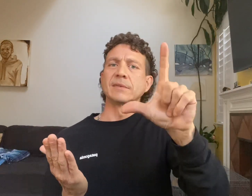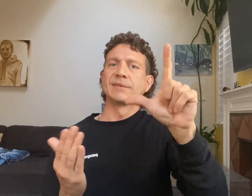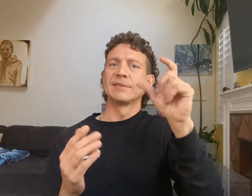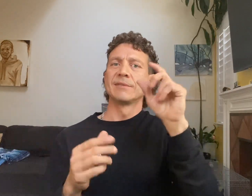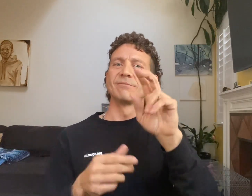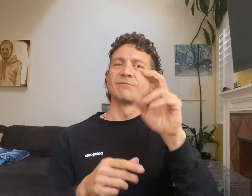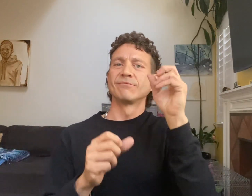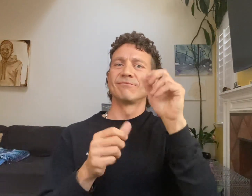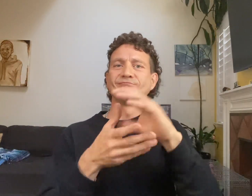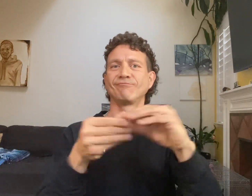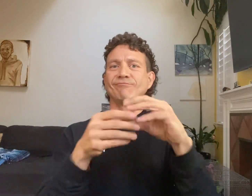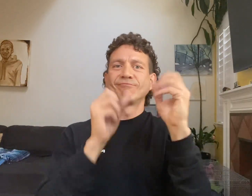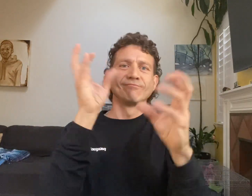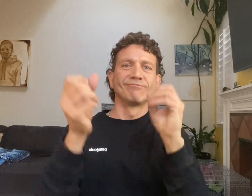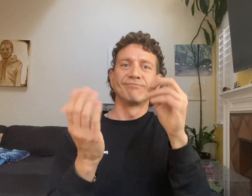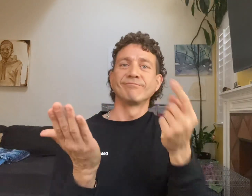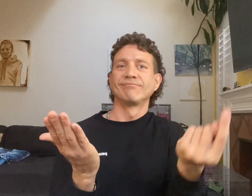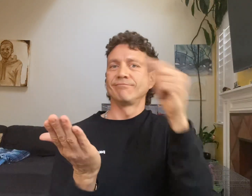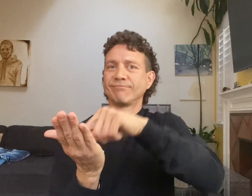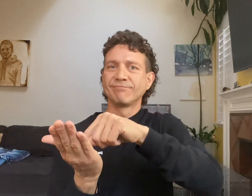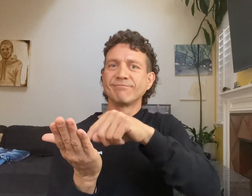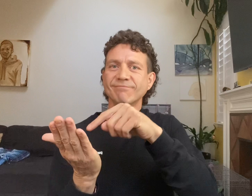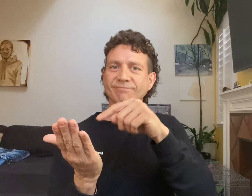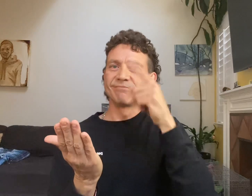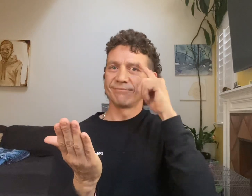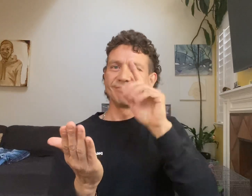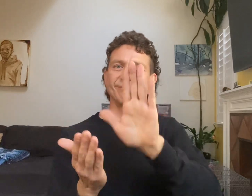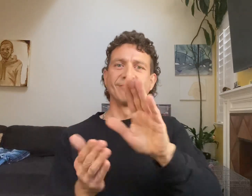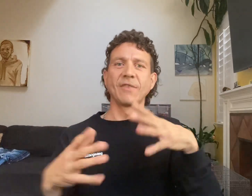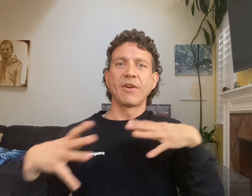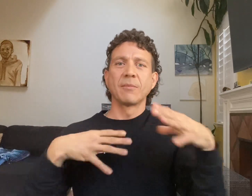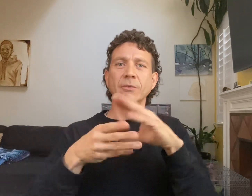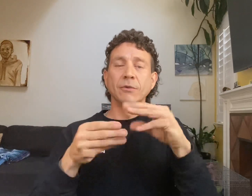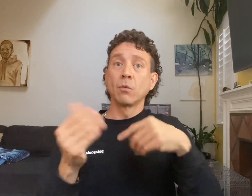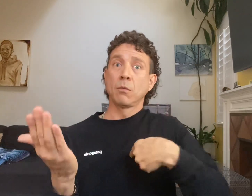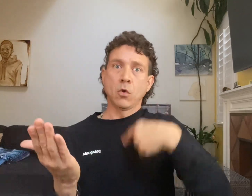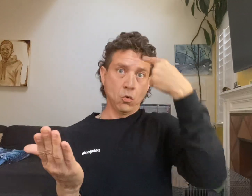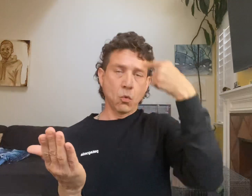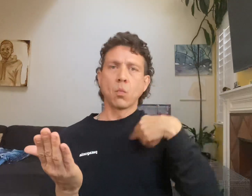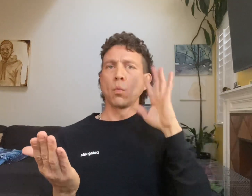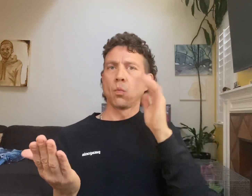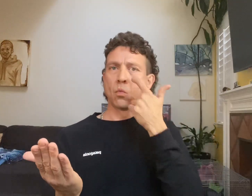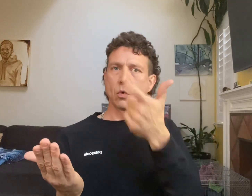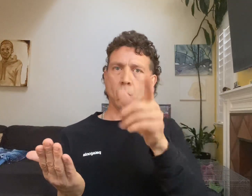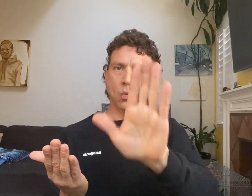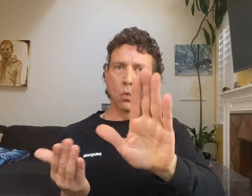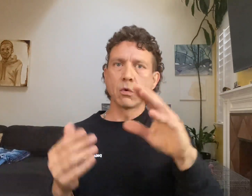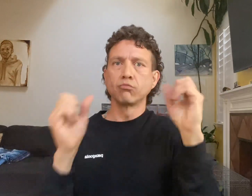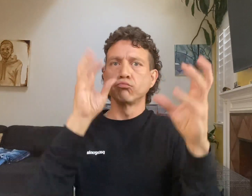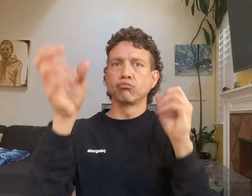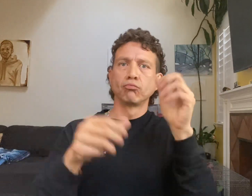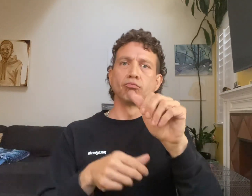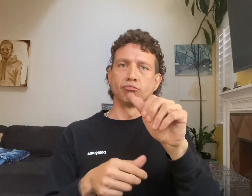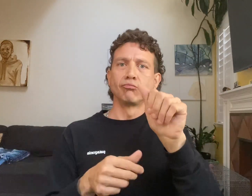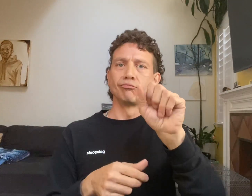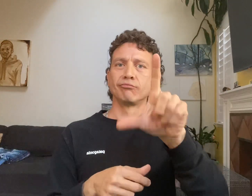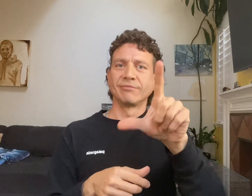in the American Sign Language of your Holiday Message letter.. at first, I thought it would be you in the video that